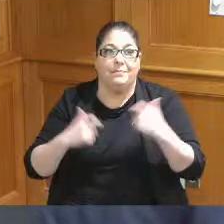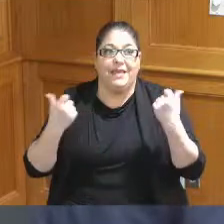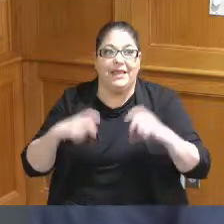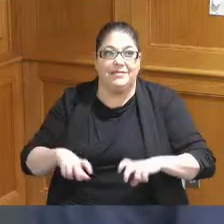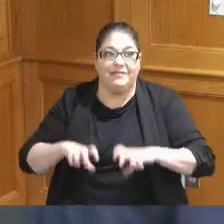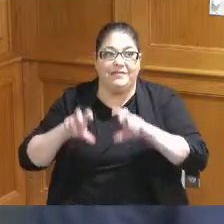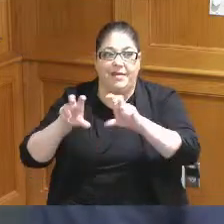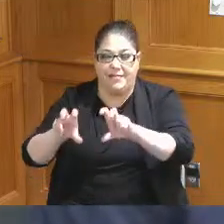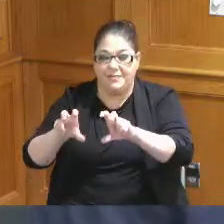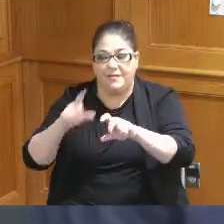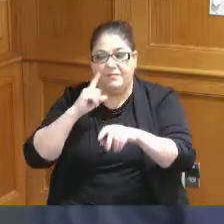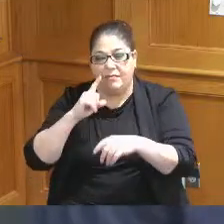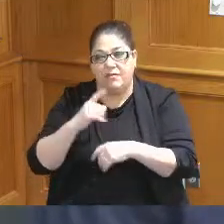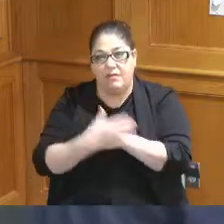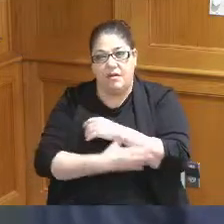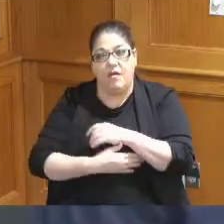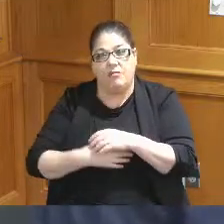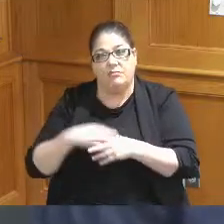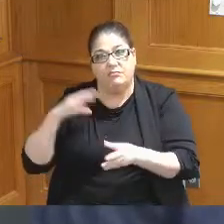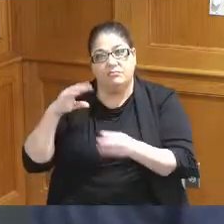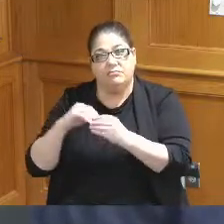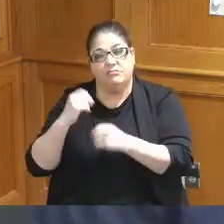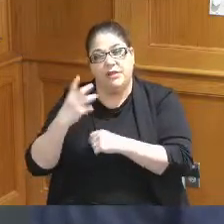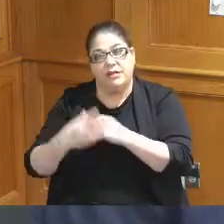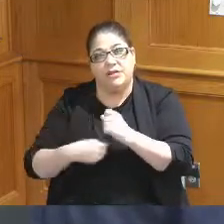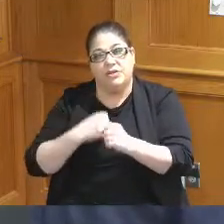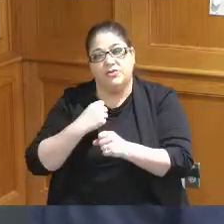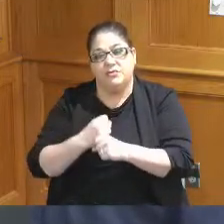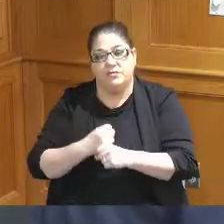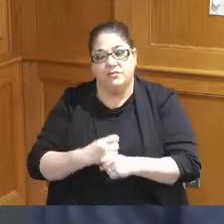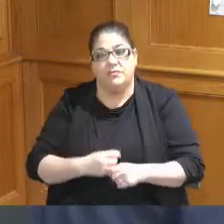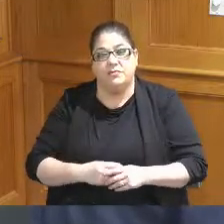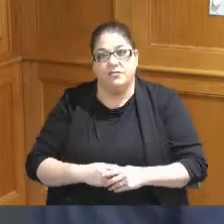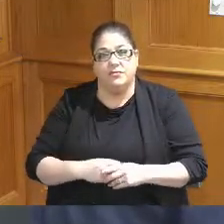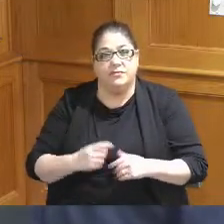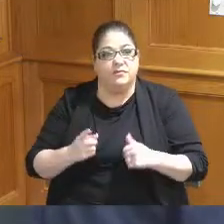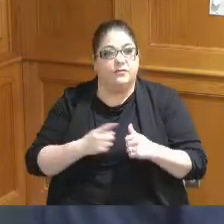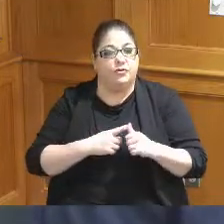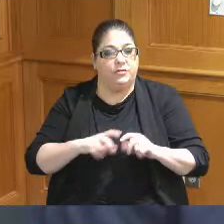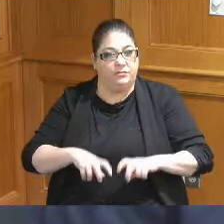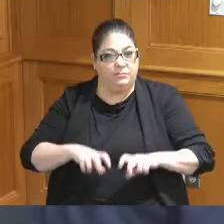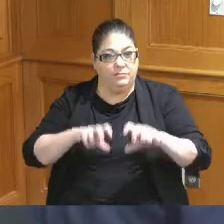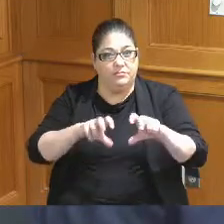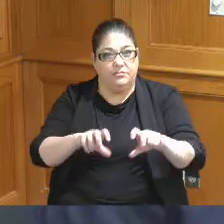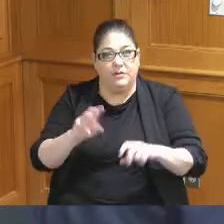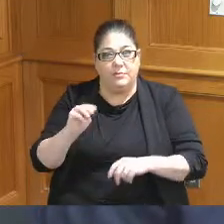county has made over a number of years the first being the investment on the Millennium site to